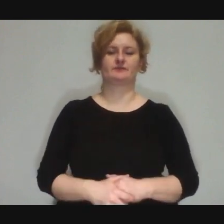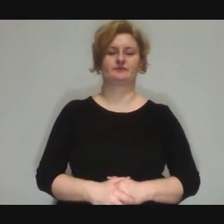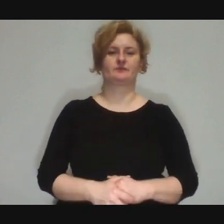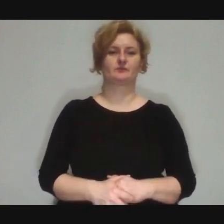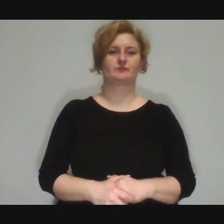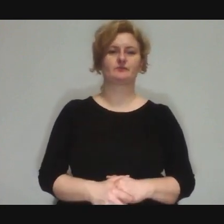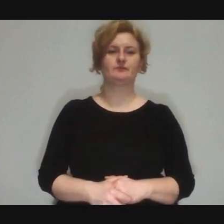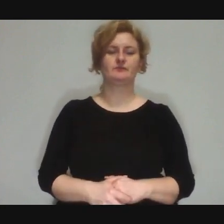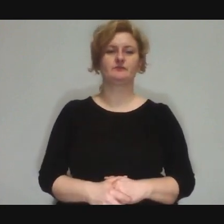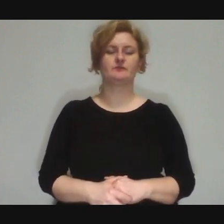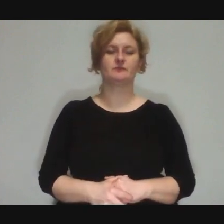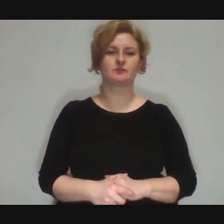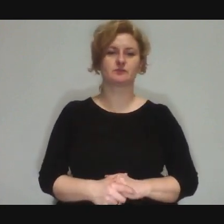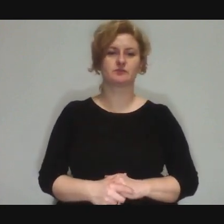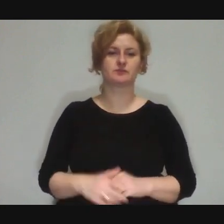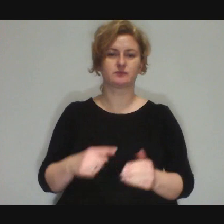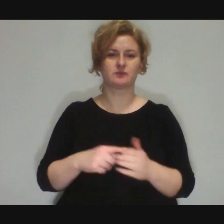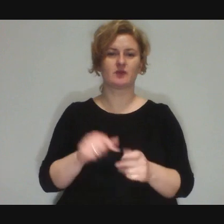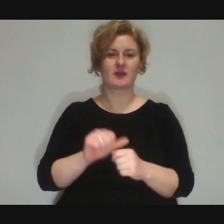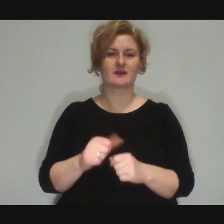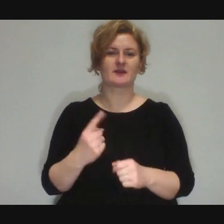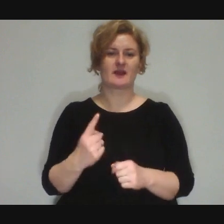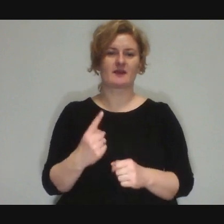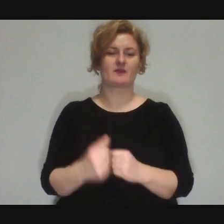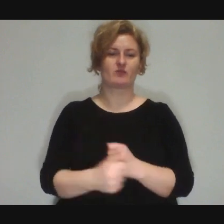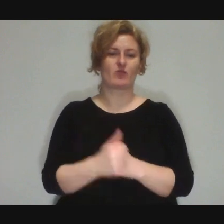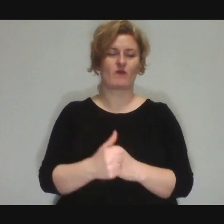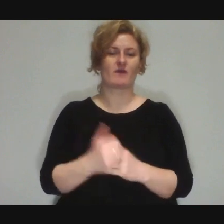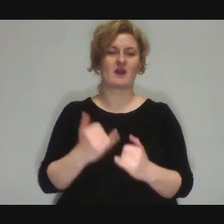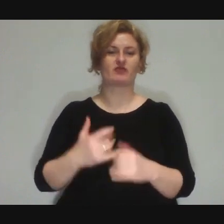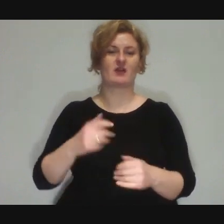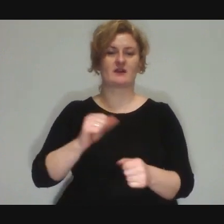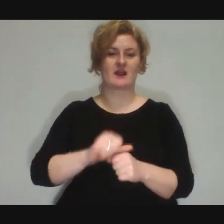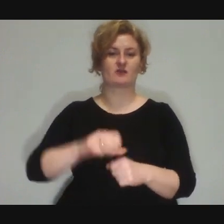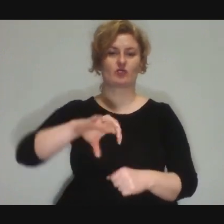There's one aspect of it, when you have a group and you do the show,